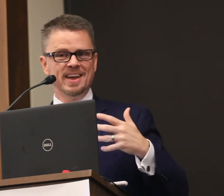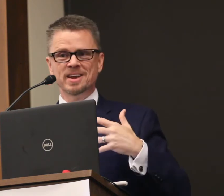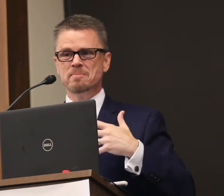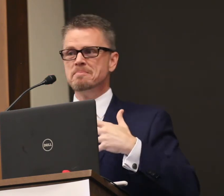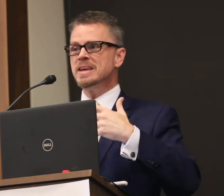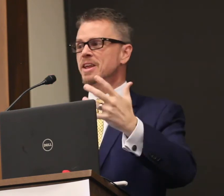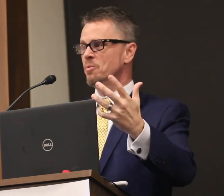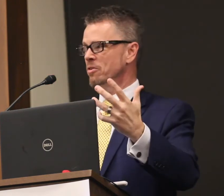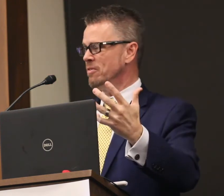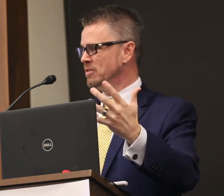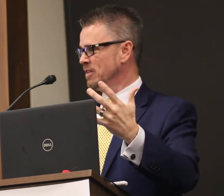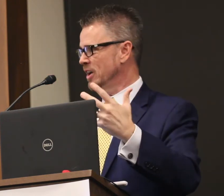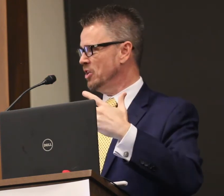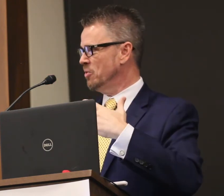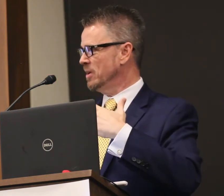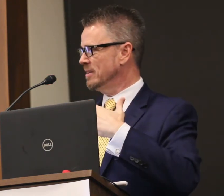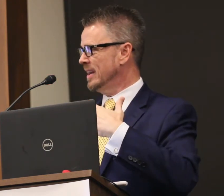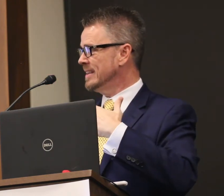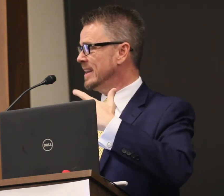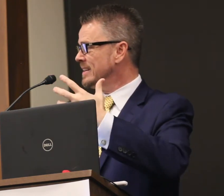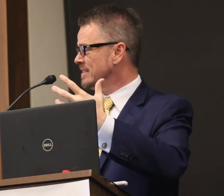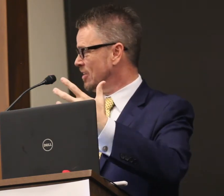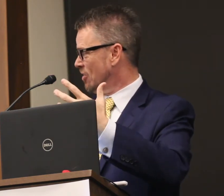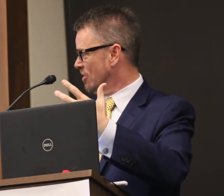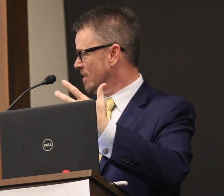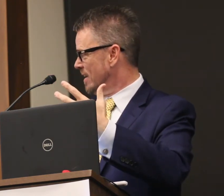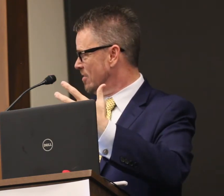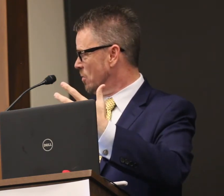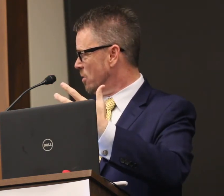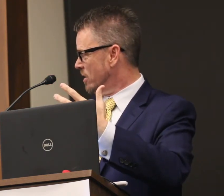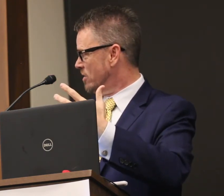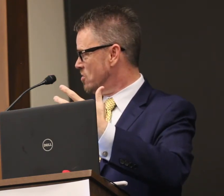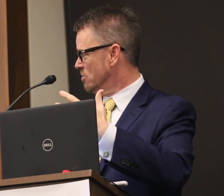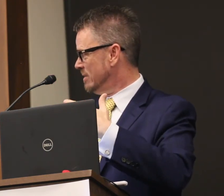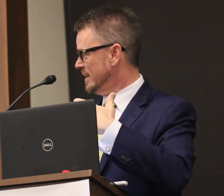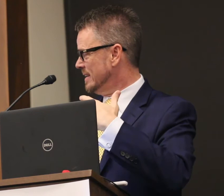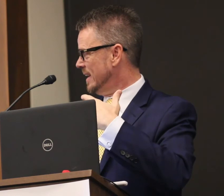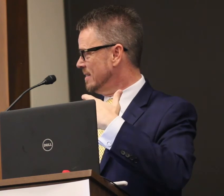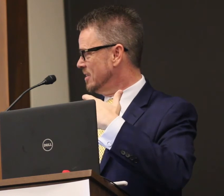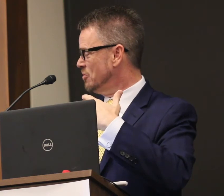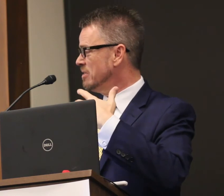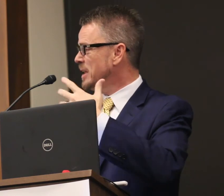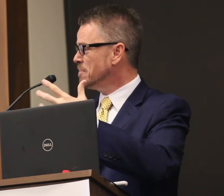And meeting with folks like you and getting to learn the work that you lead and the unique